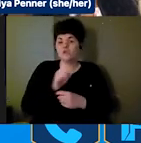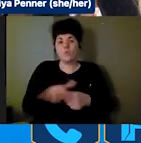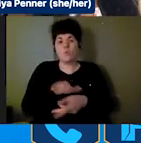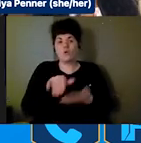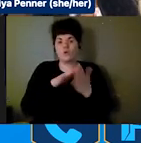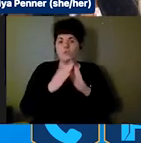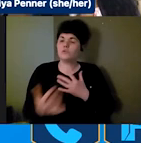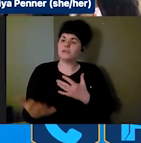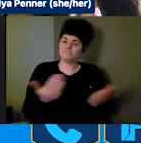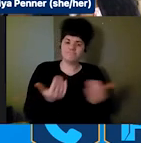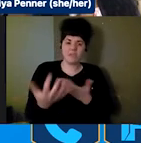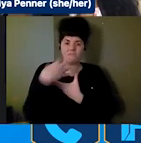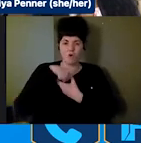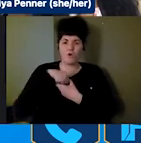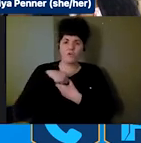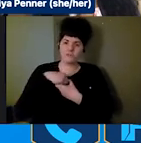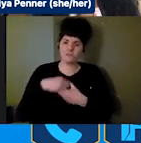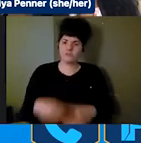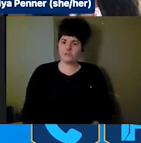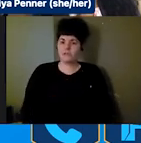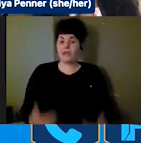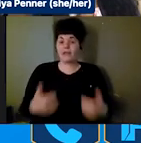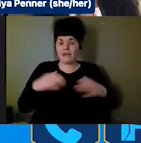having an active role within all areas of the your disaster